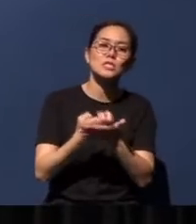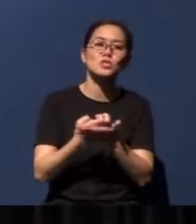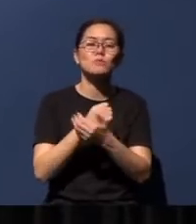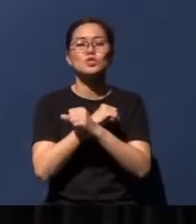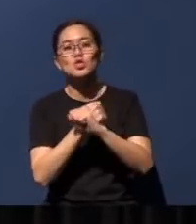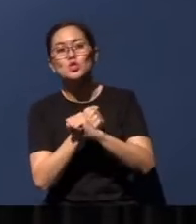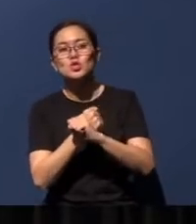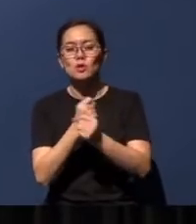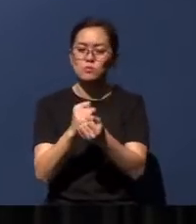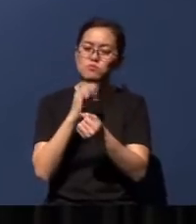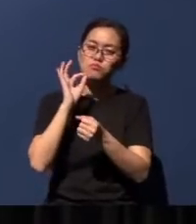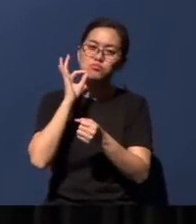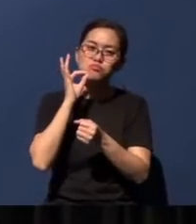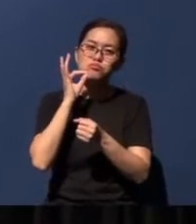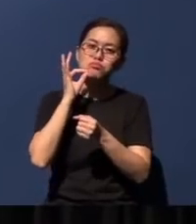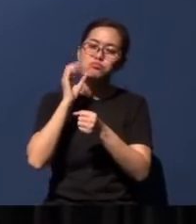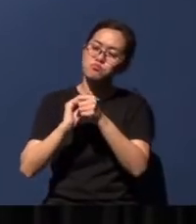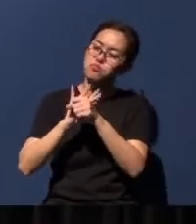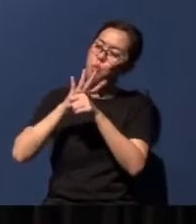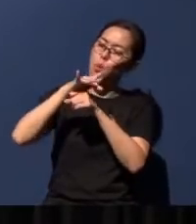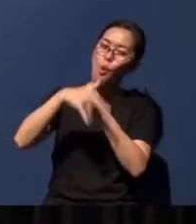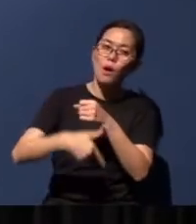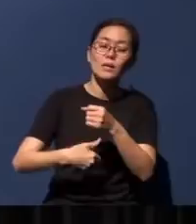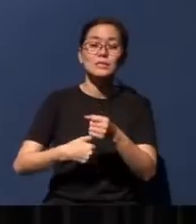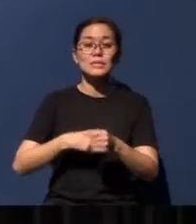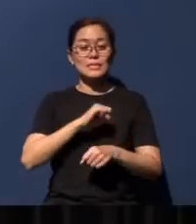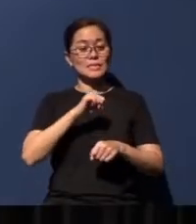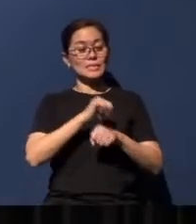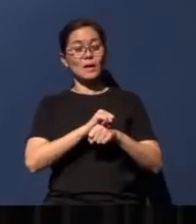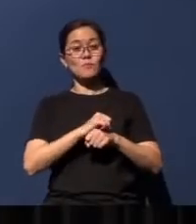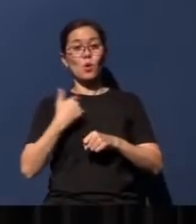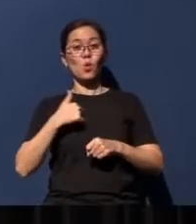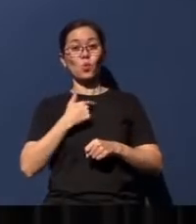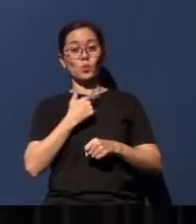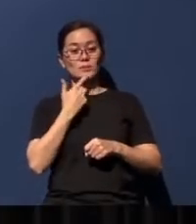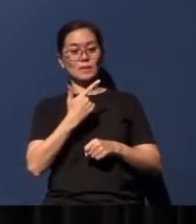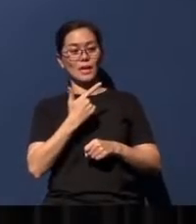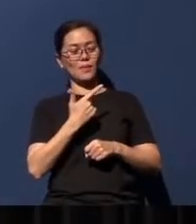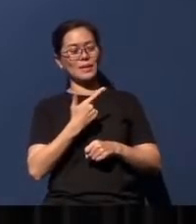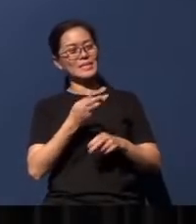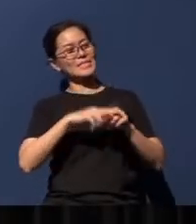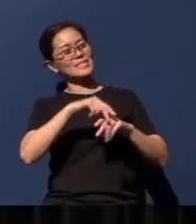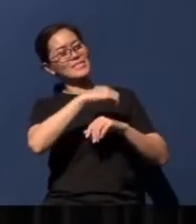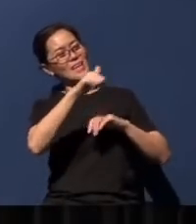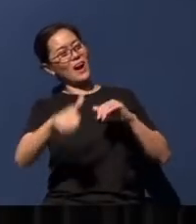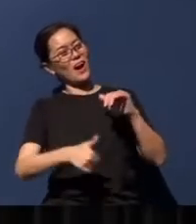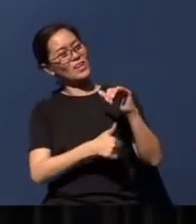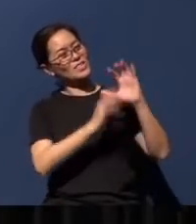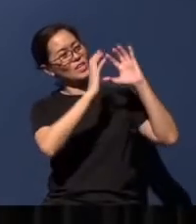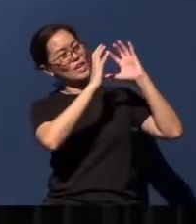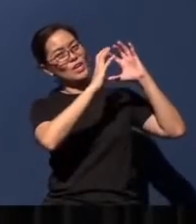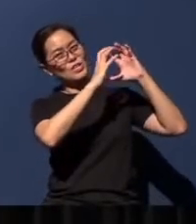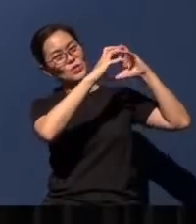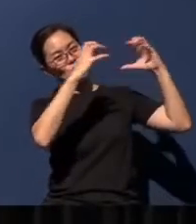plenty. In Singapore and Malaysia, we'd say you sit under the durian tree, maybe. Peace and prosperity